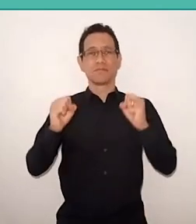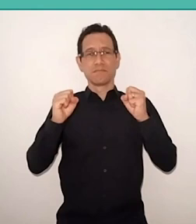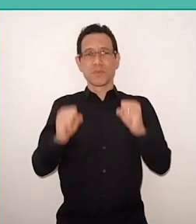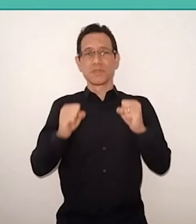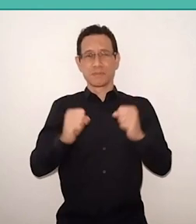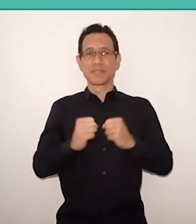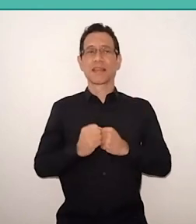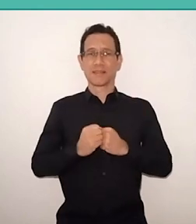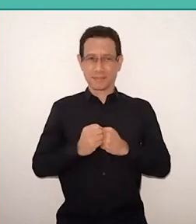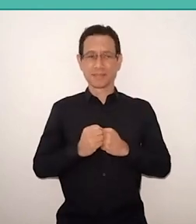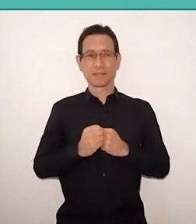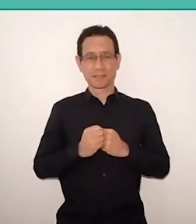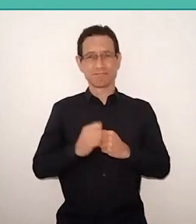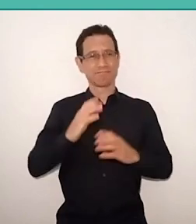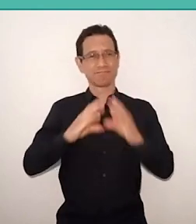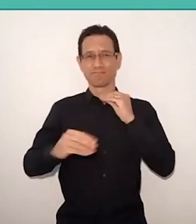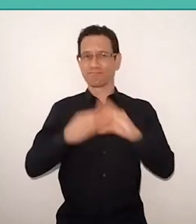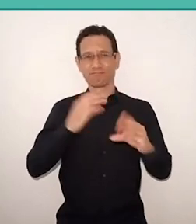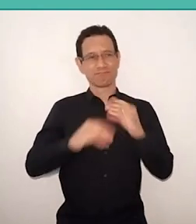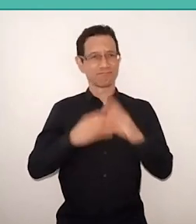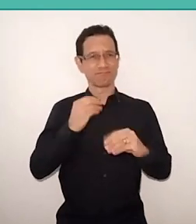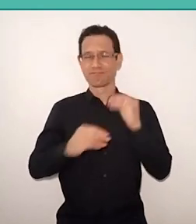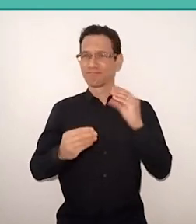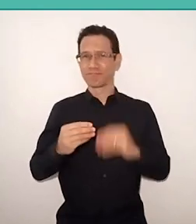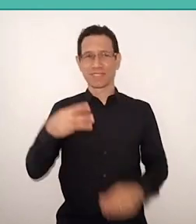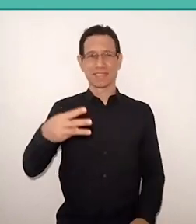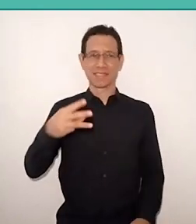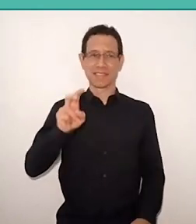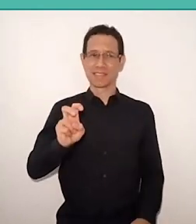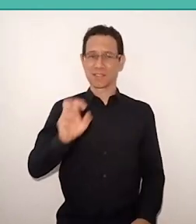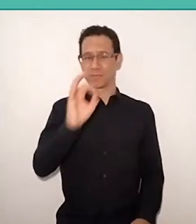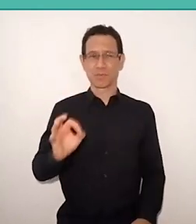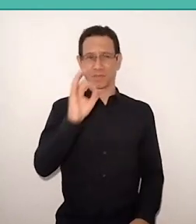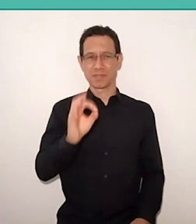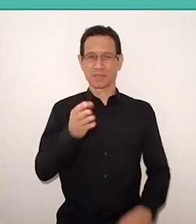of a 35% potential evasion of our teenagers and young people,